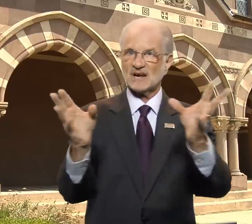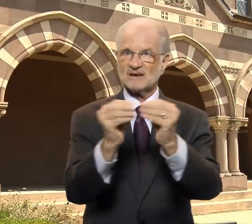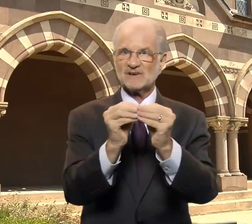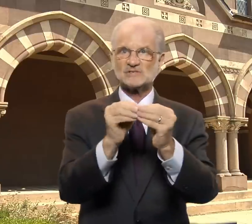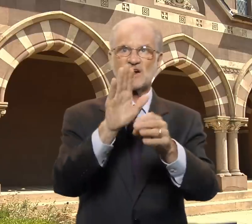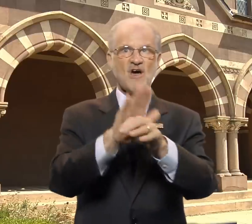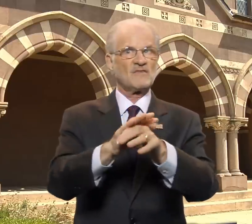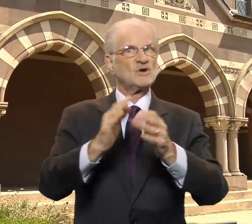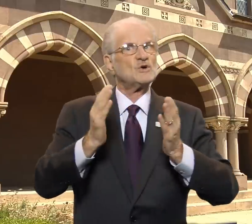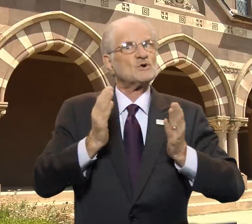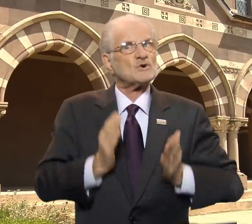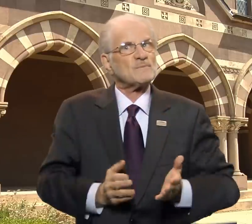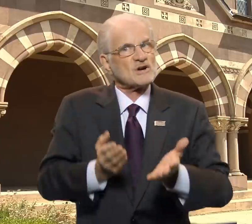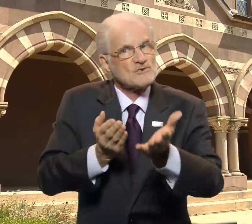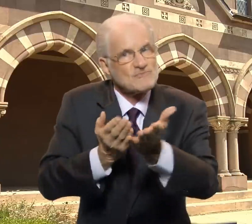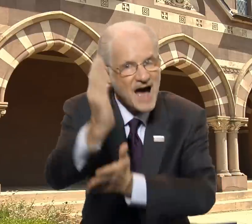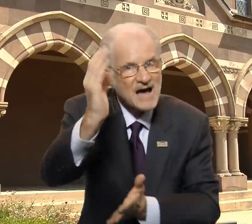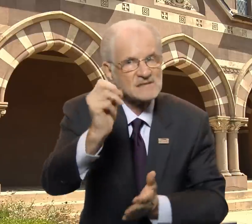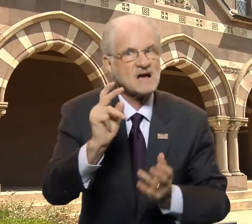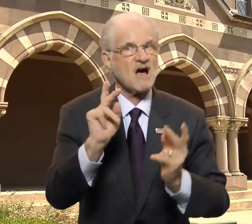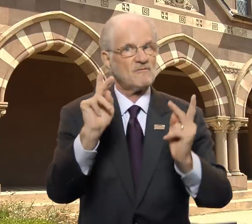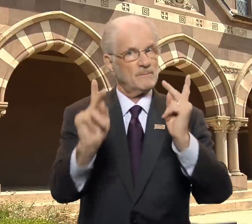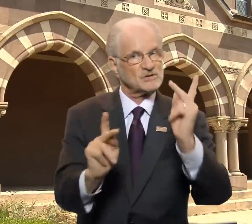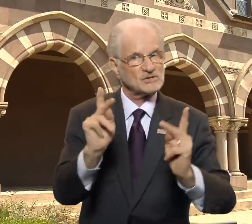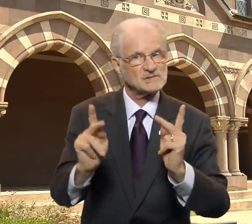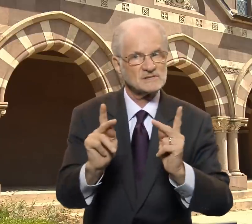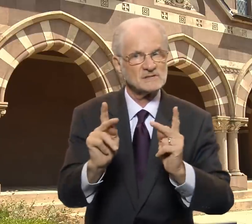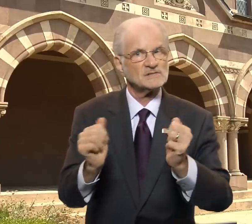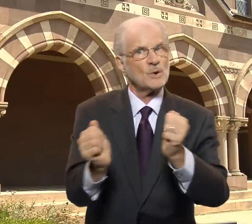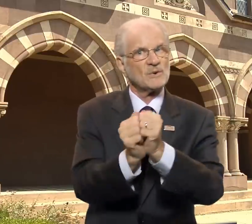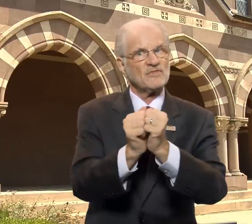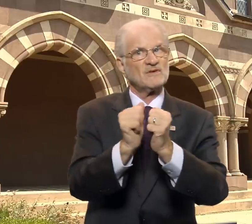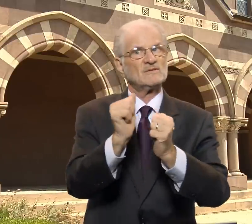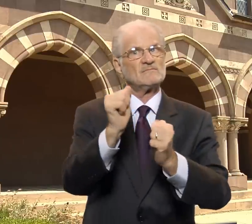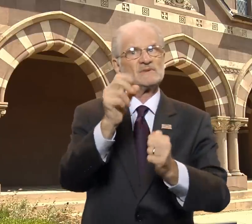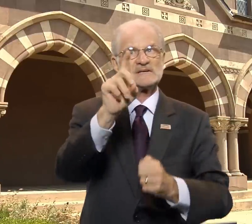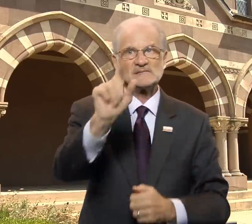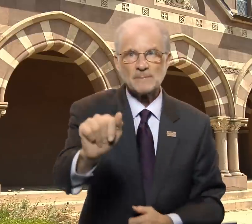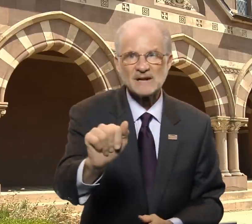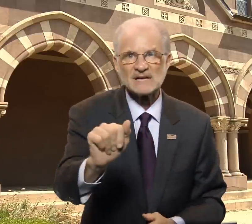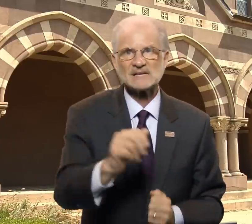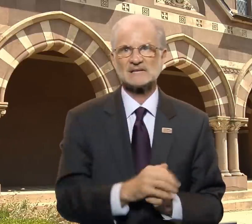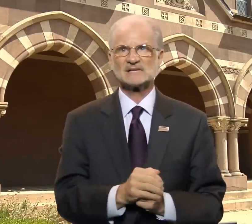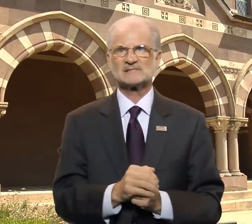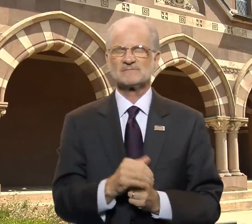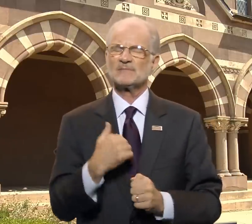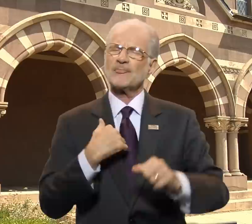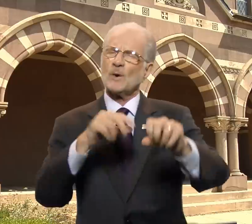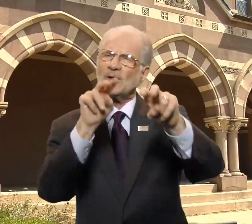on the Human Rights of Persons with Disabilities.